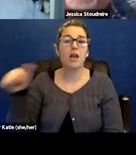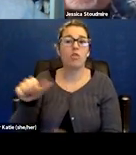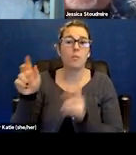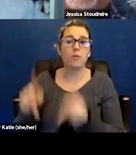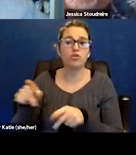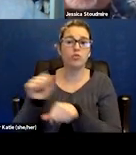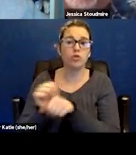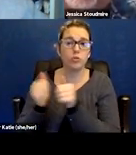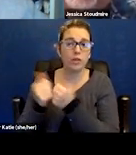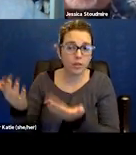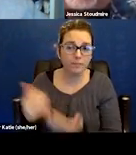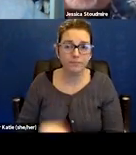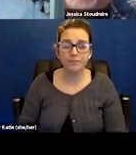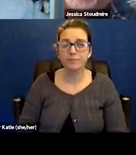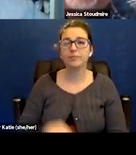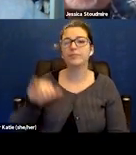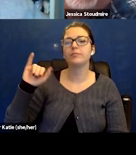I would say be persistent.